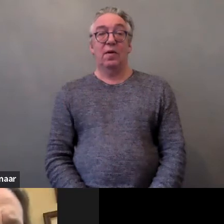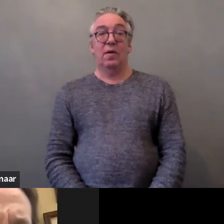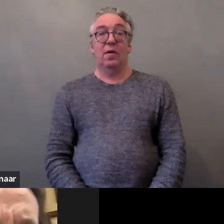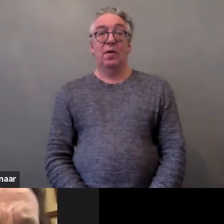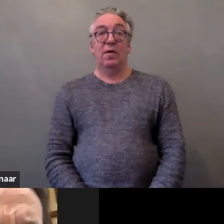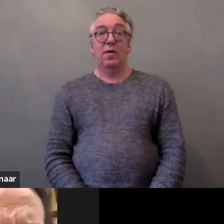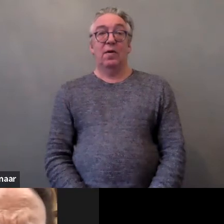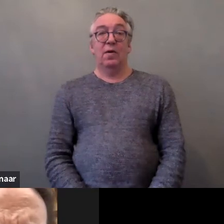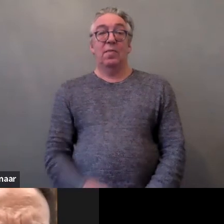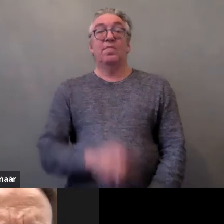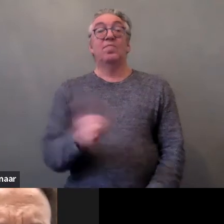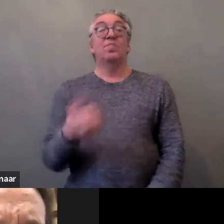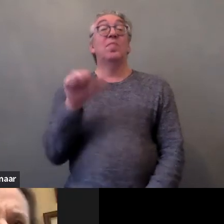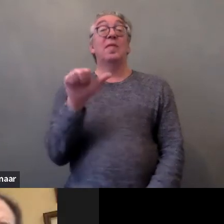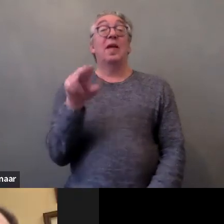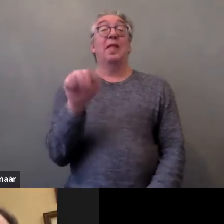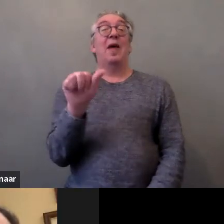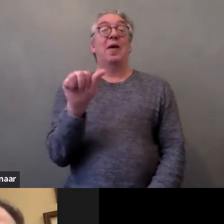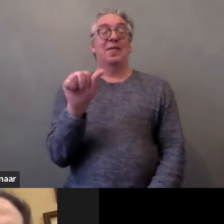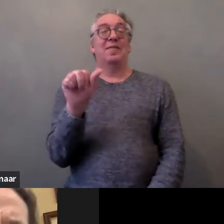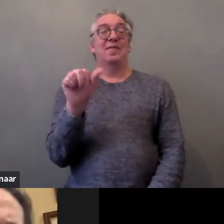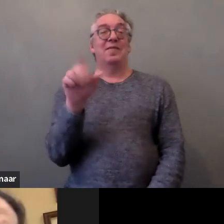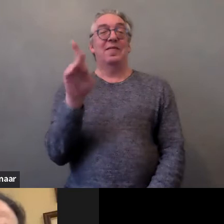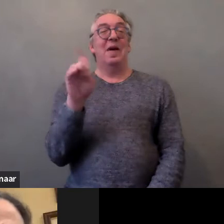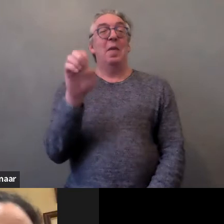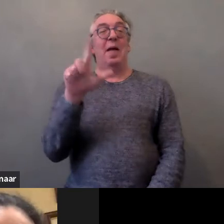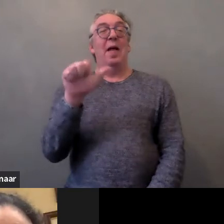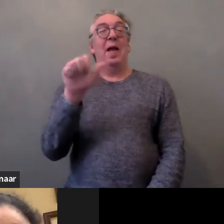Senada, thank you so much for your intervention,